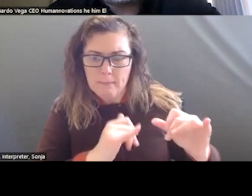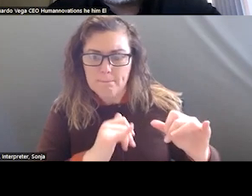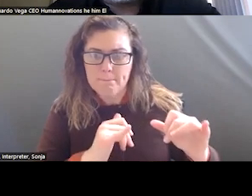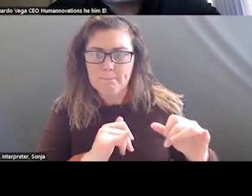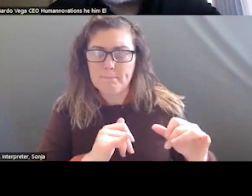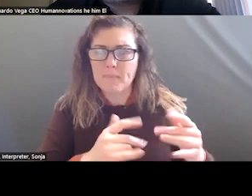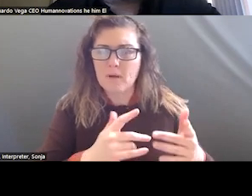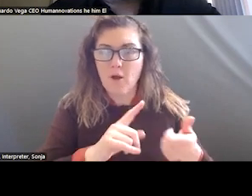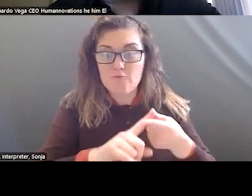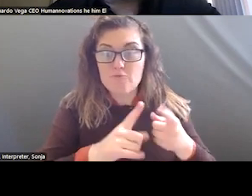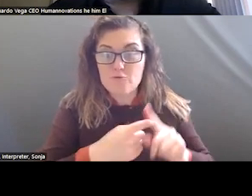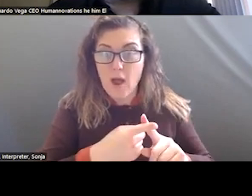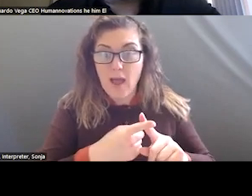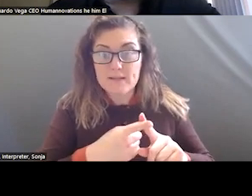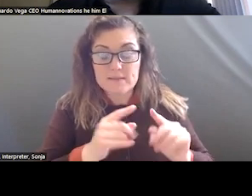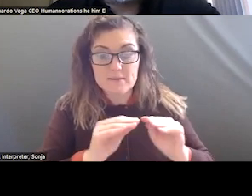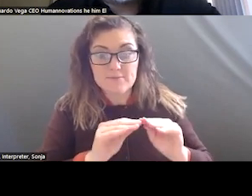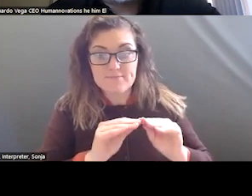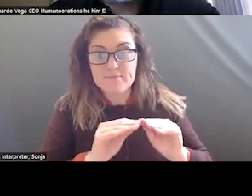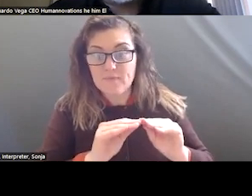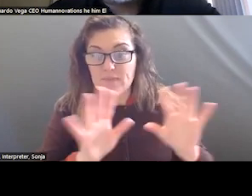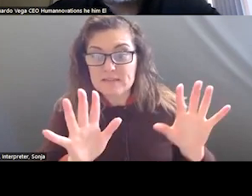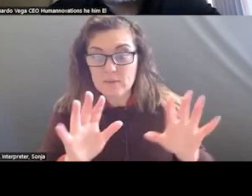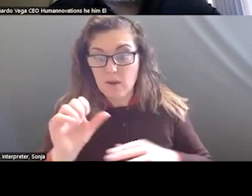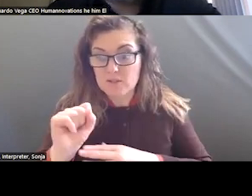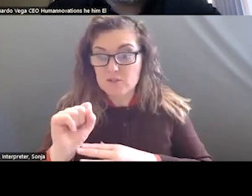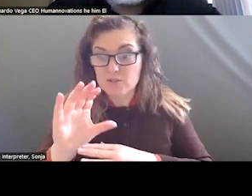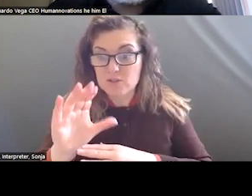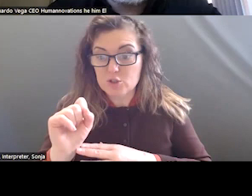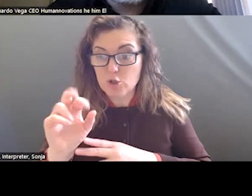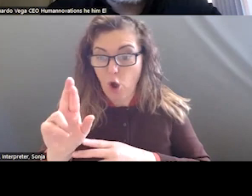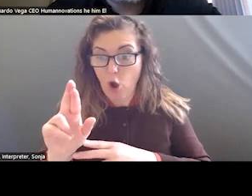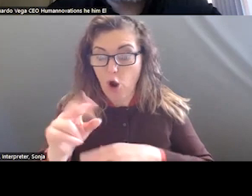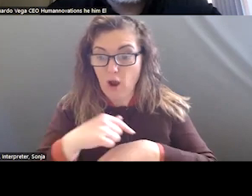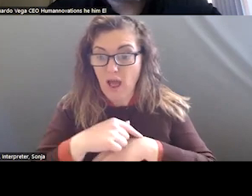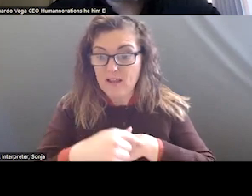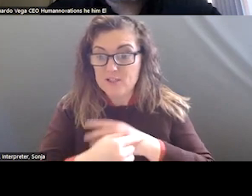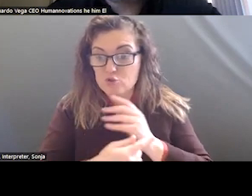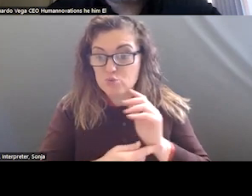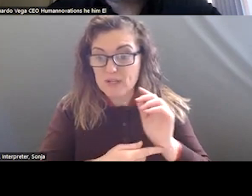PRETTY RECENT SCARS ON HIS WRIST AND ALSO AN OPPORTUNITY TO HELP